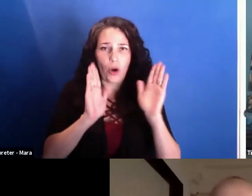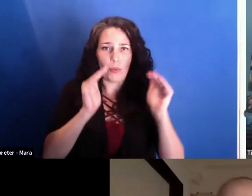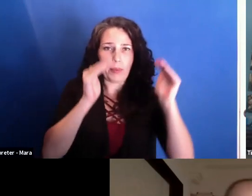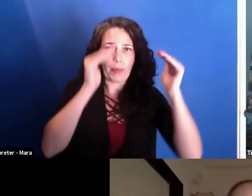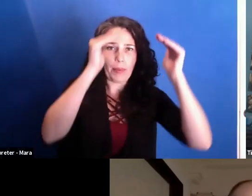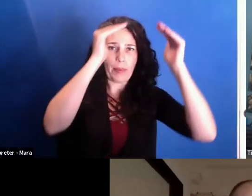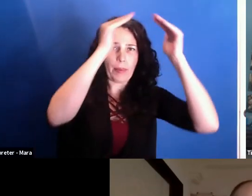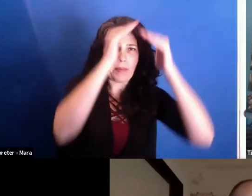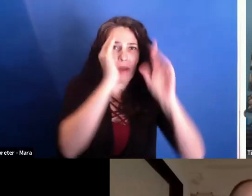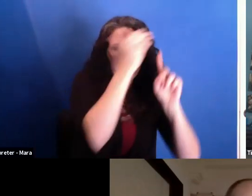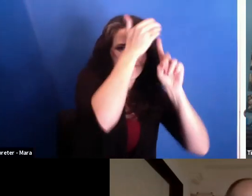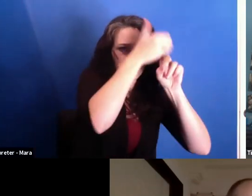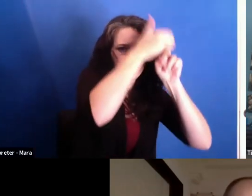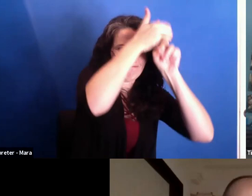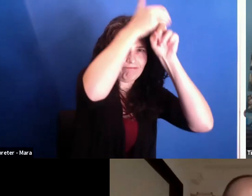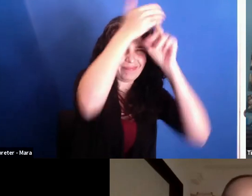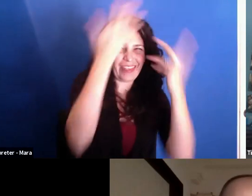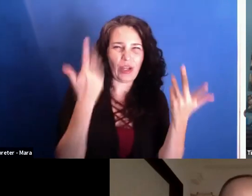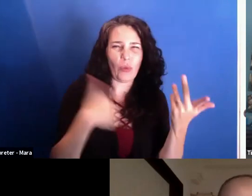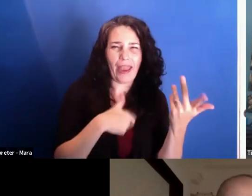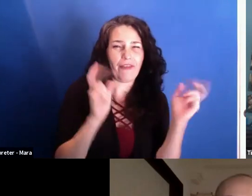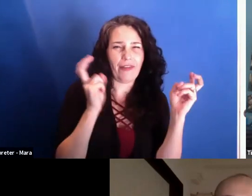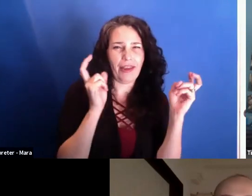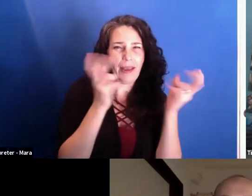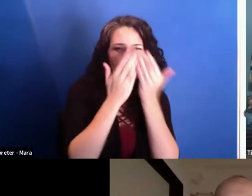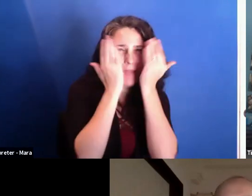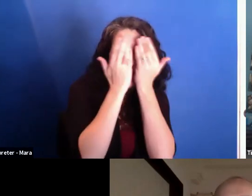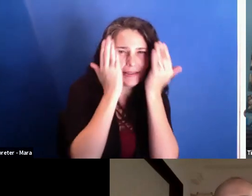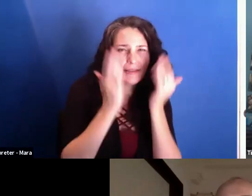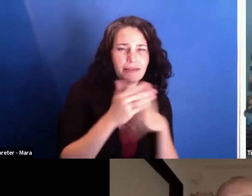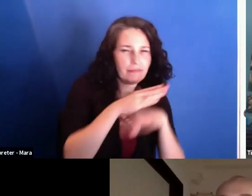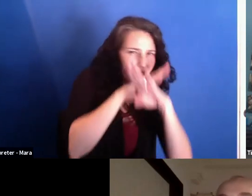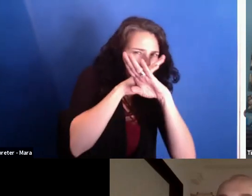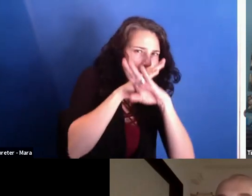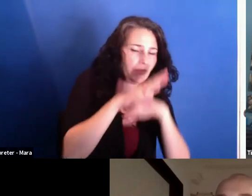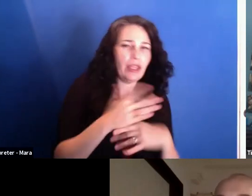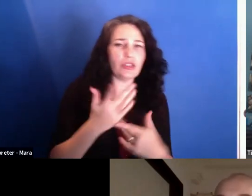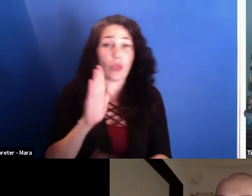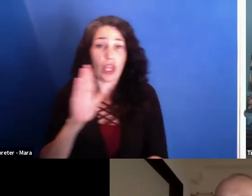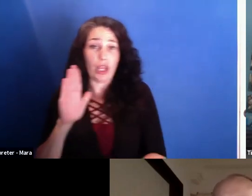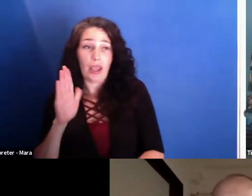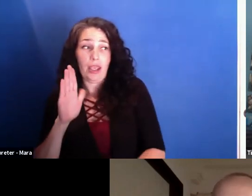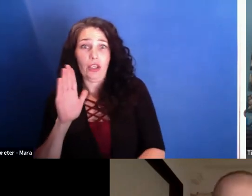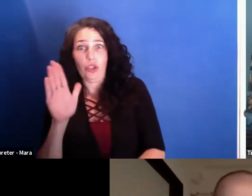So your job becomes then to see how you can penetrate these masks and how you can make this dude relax.